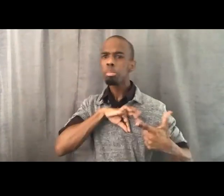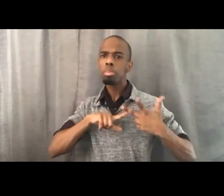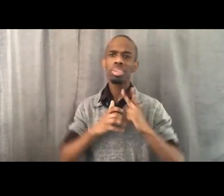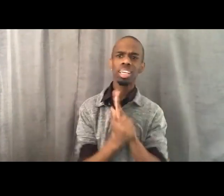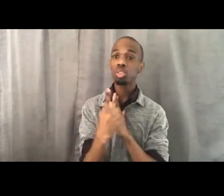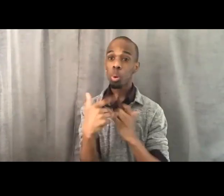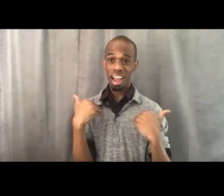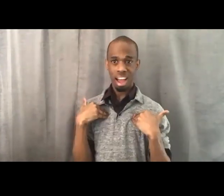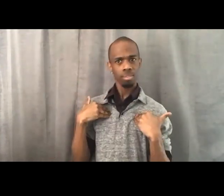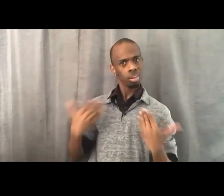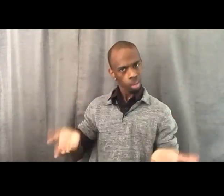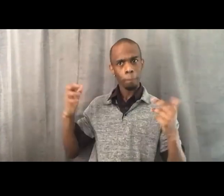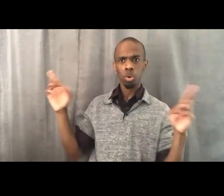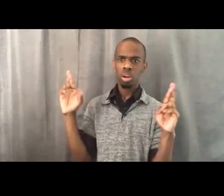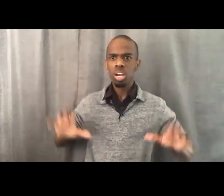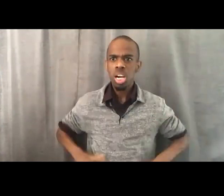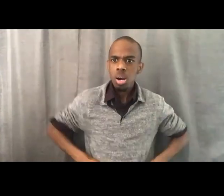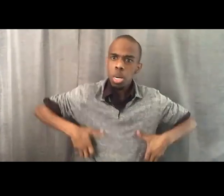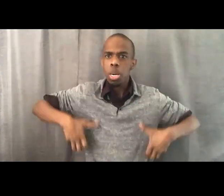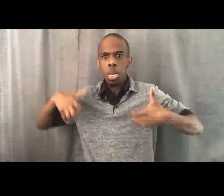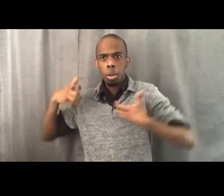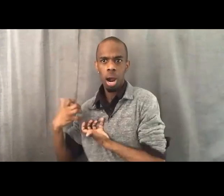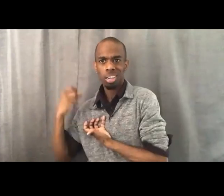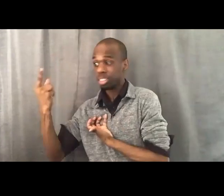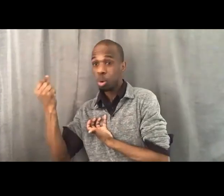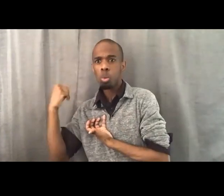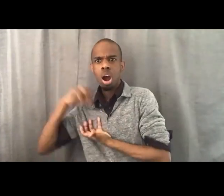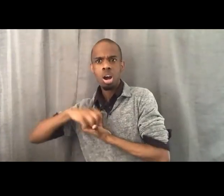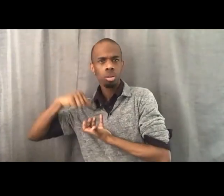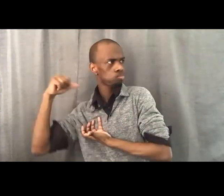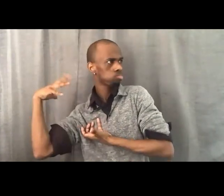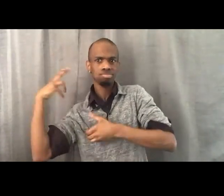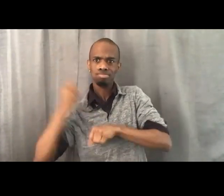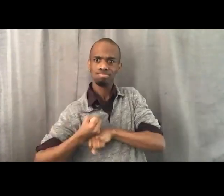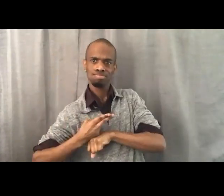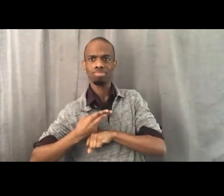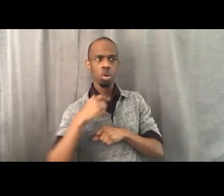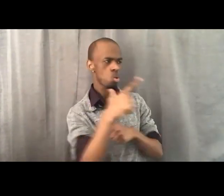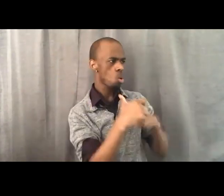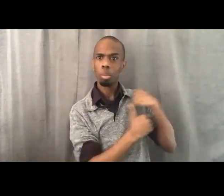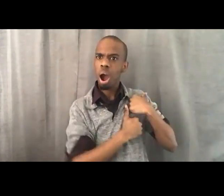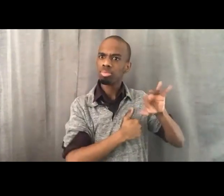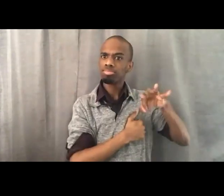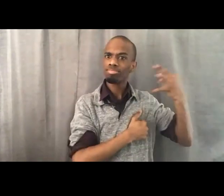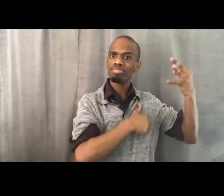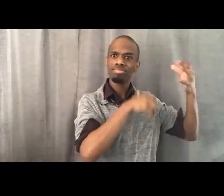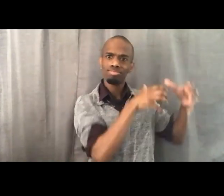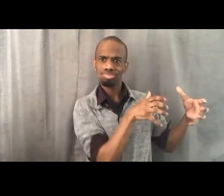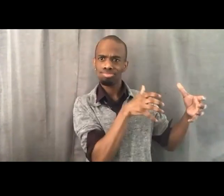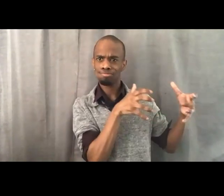and overcame an army, a military force, the French. That really, when you measured it,